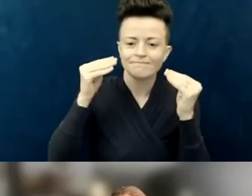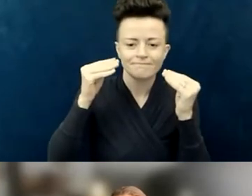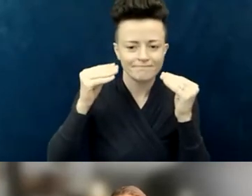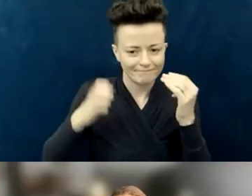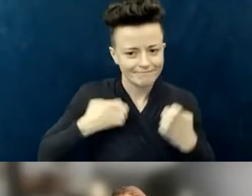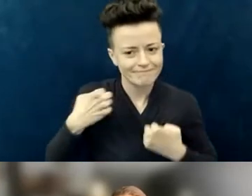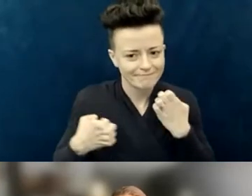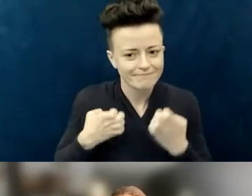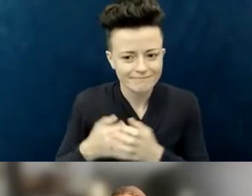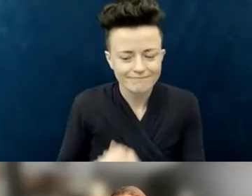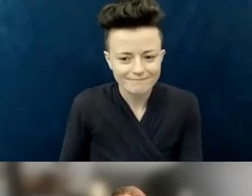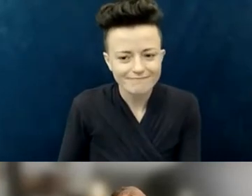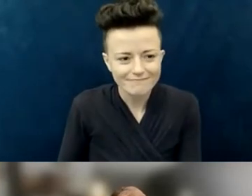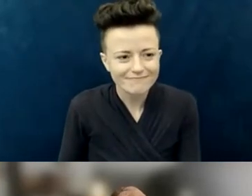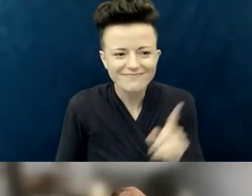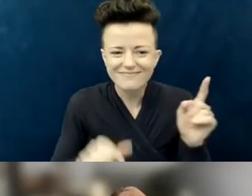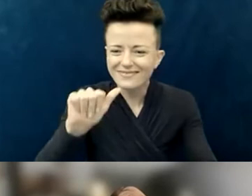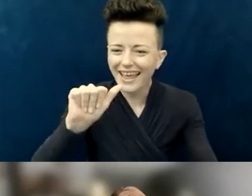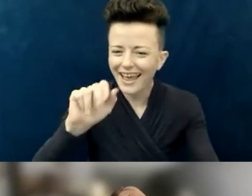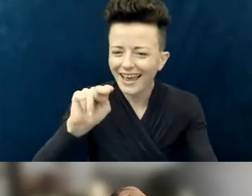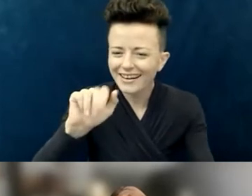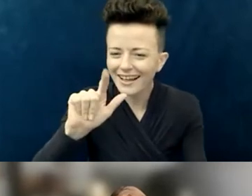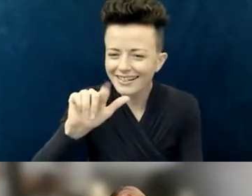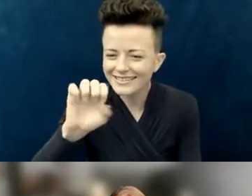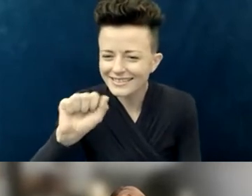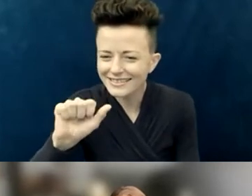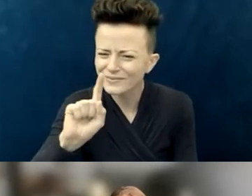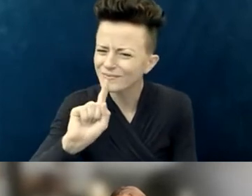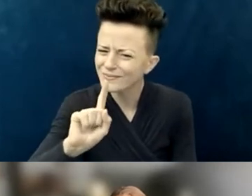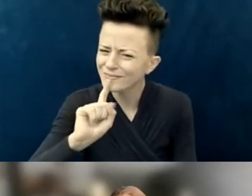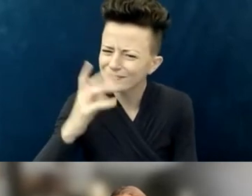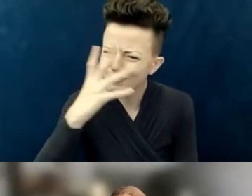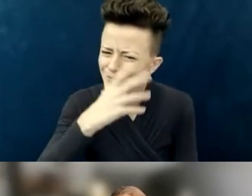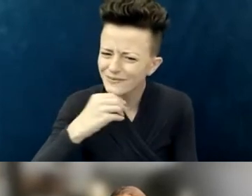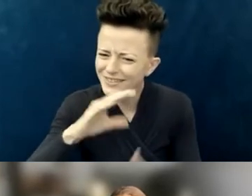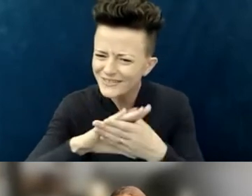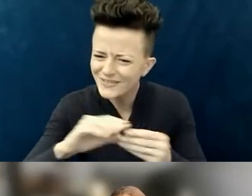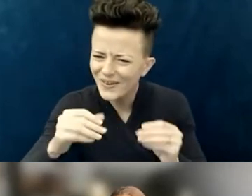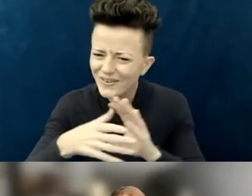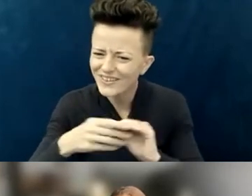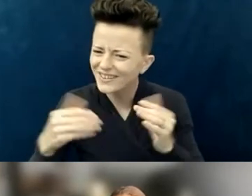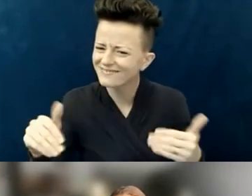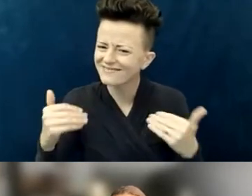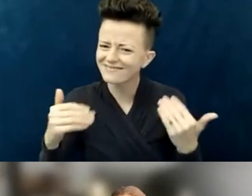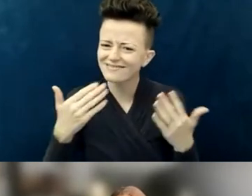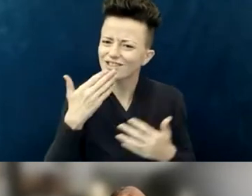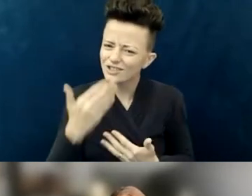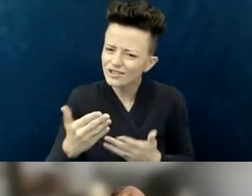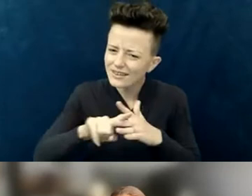Thank you. What a beautiful... It does a couple of things. It's back to that invitation of getting started—